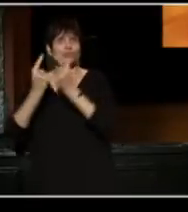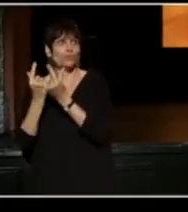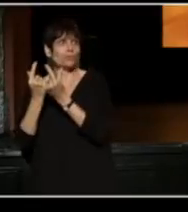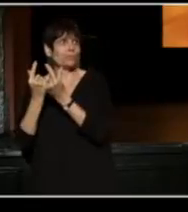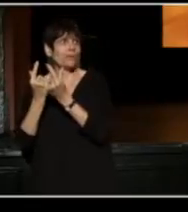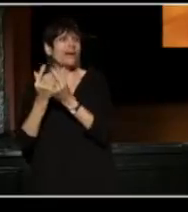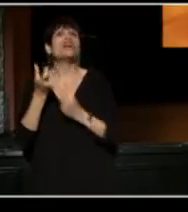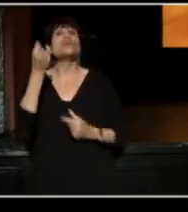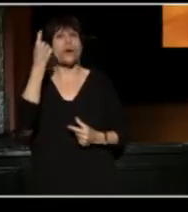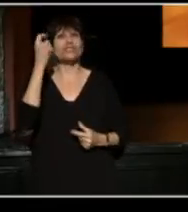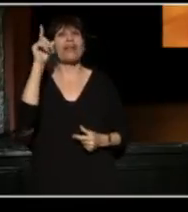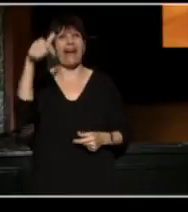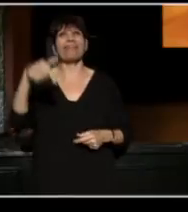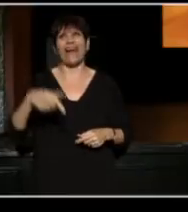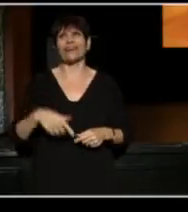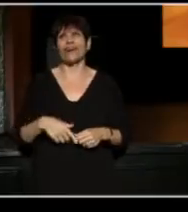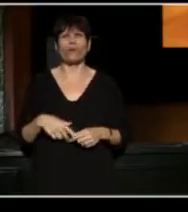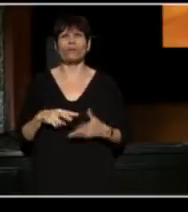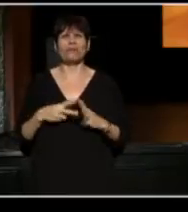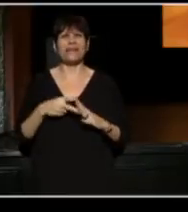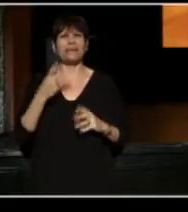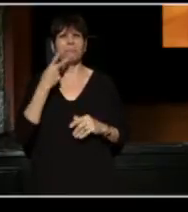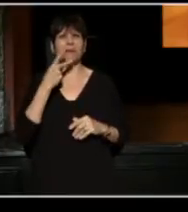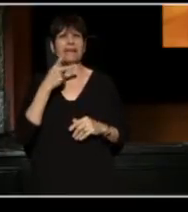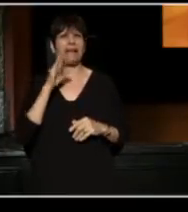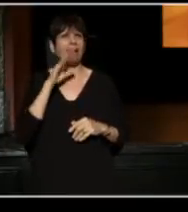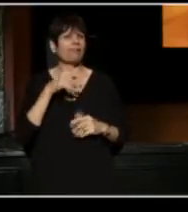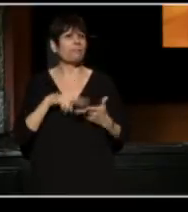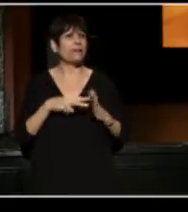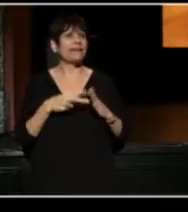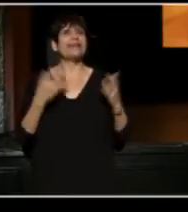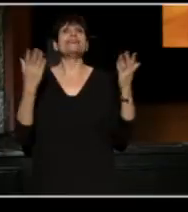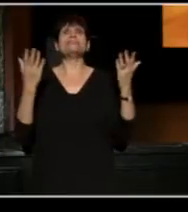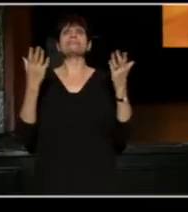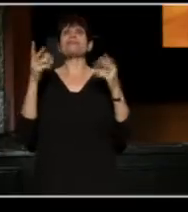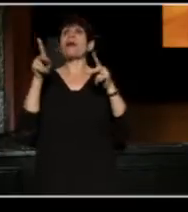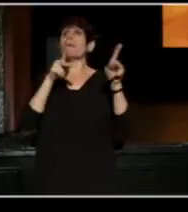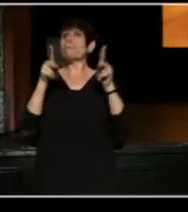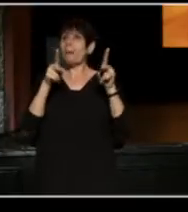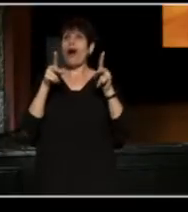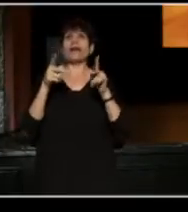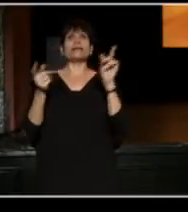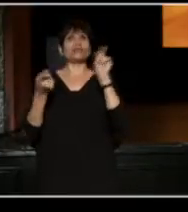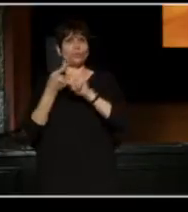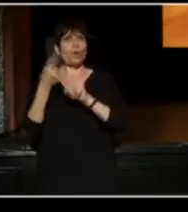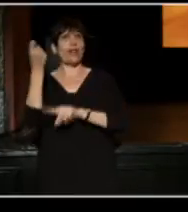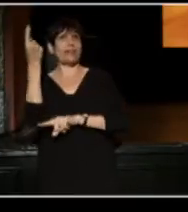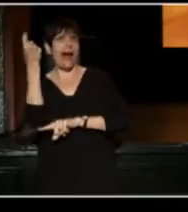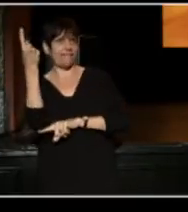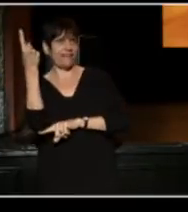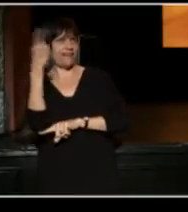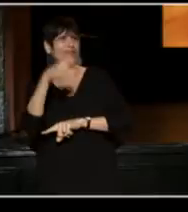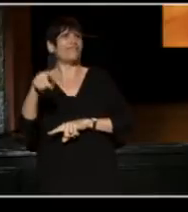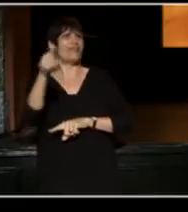You'll understand that later. The party goes to 11 p.m. for those of you who are Cleveland tough.